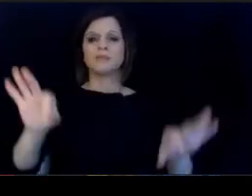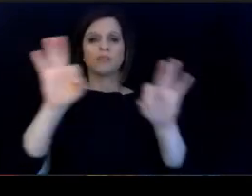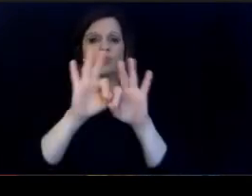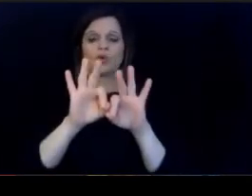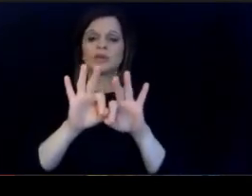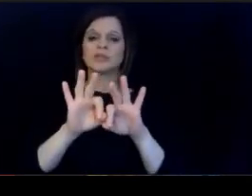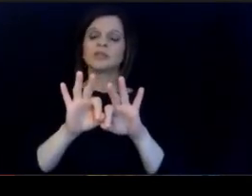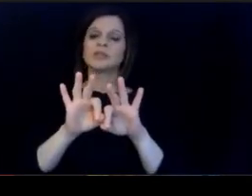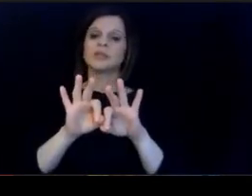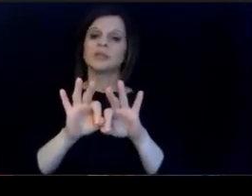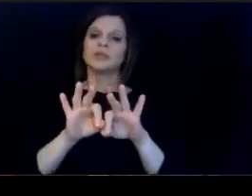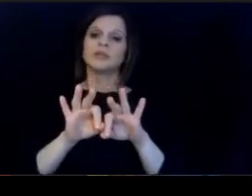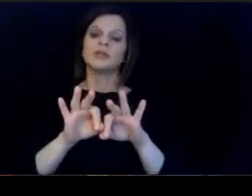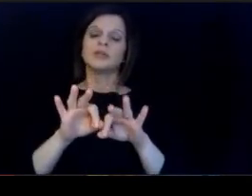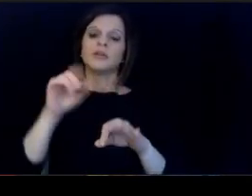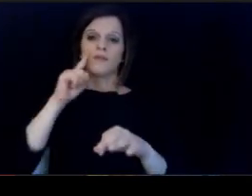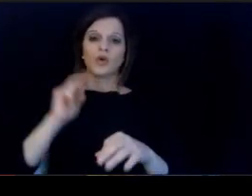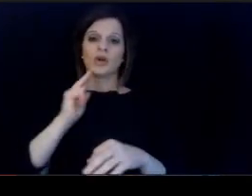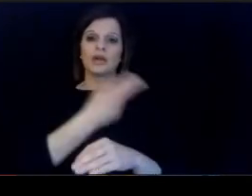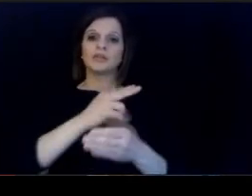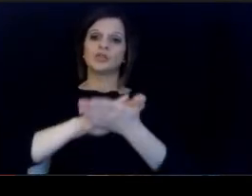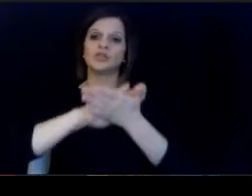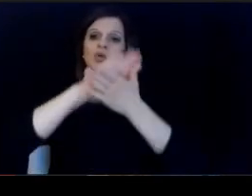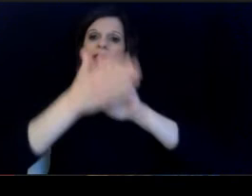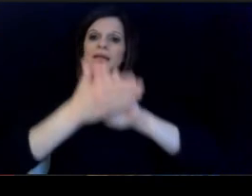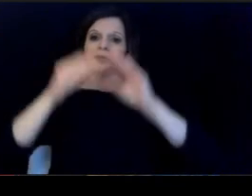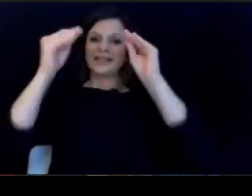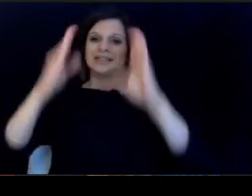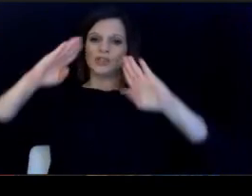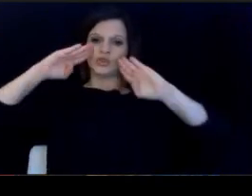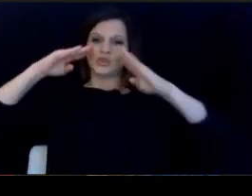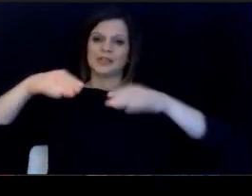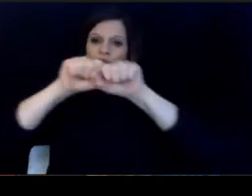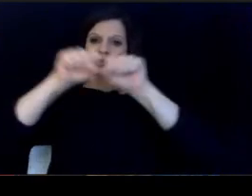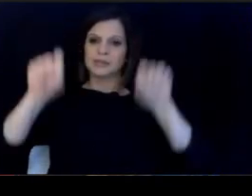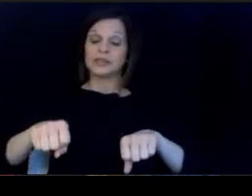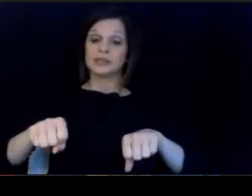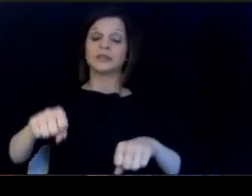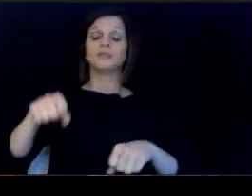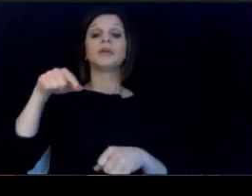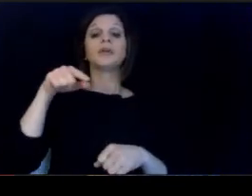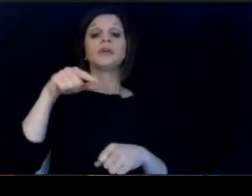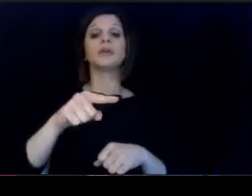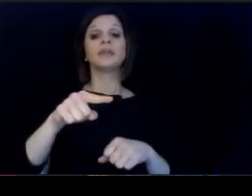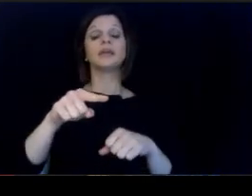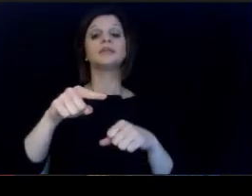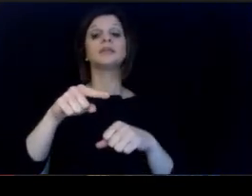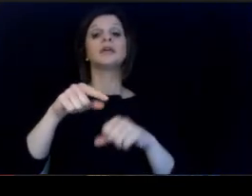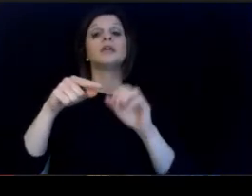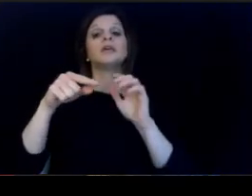becoming a teacher centered, culturally competent. system. These modules will include unconscious bias.